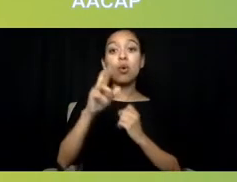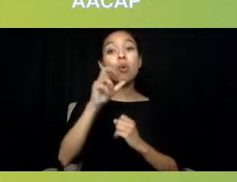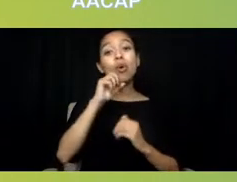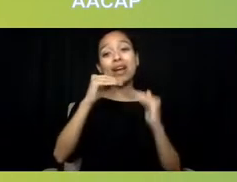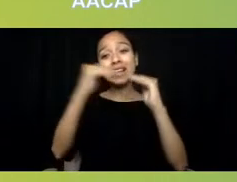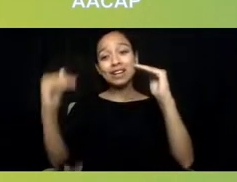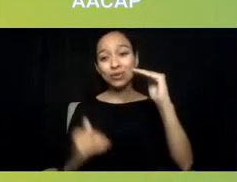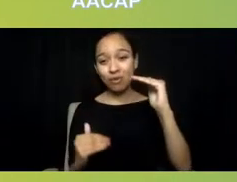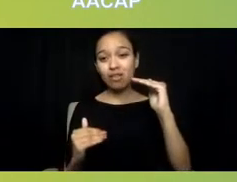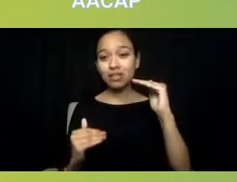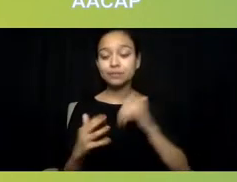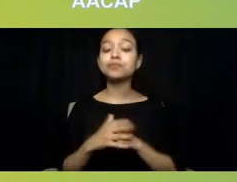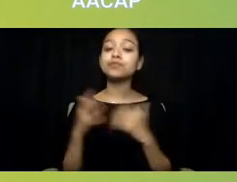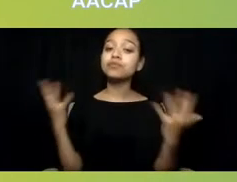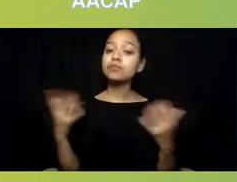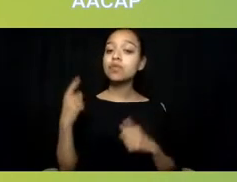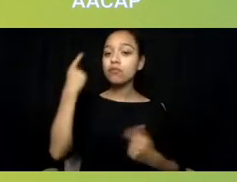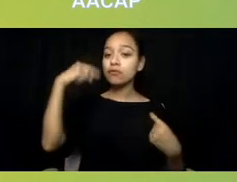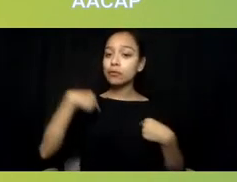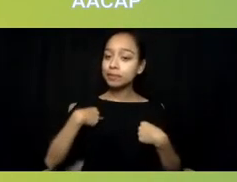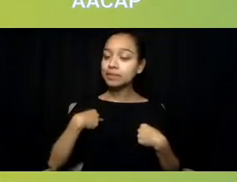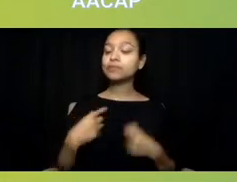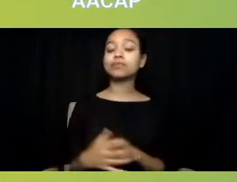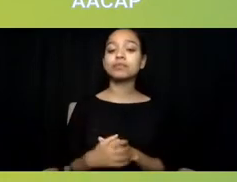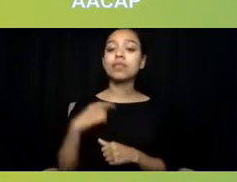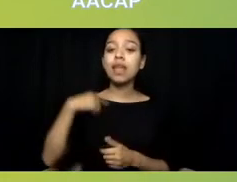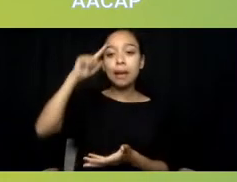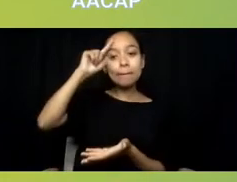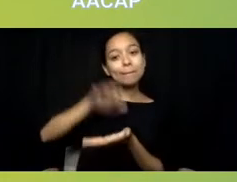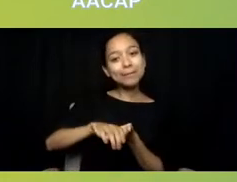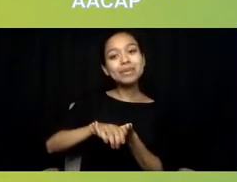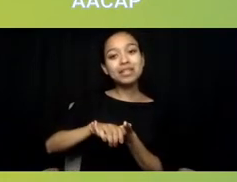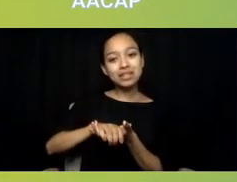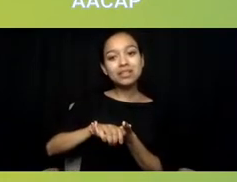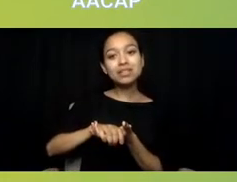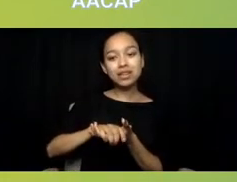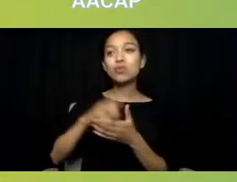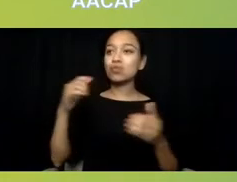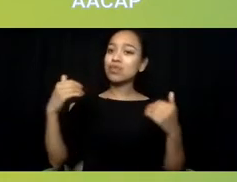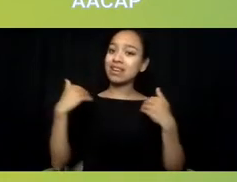And for me, I believe we can't have a just society until every American